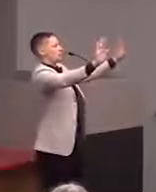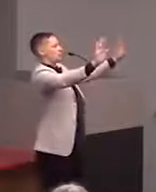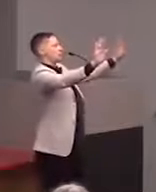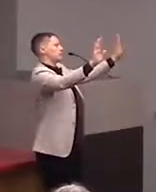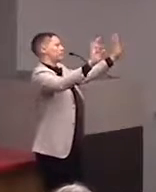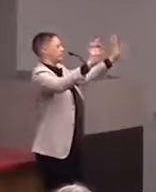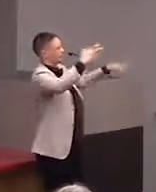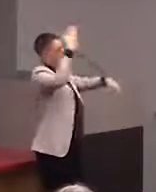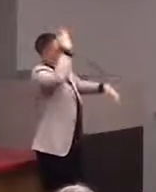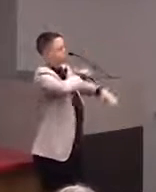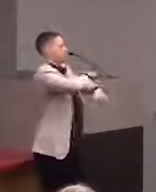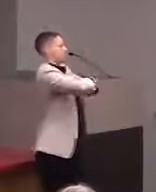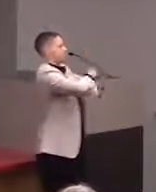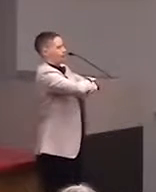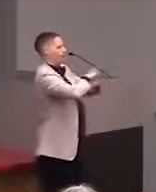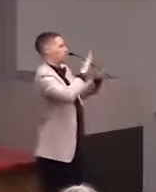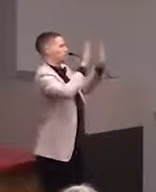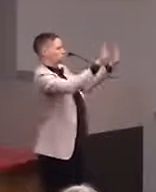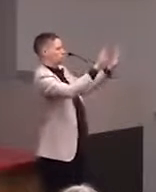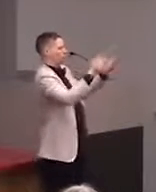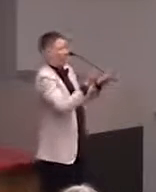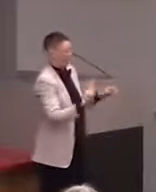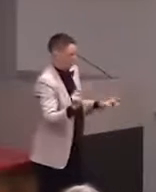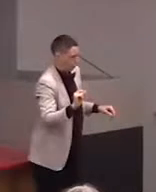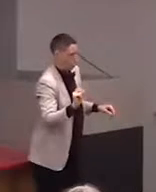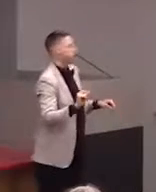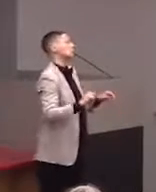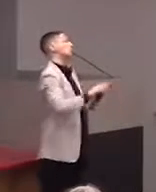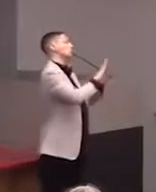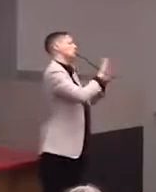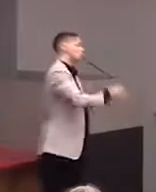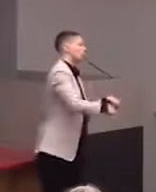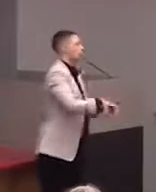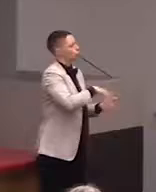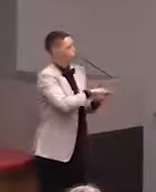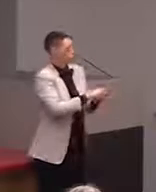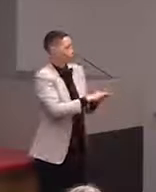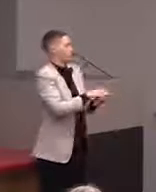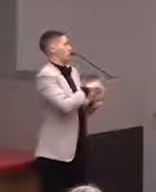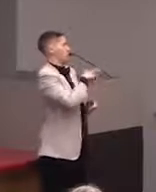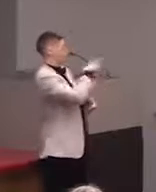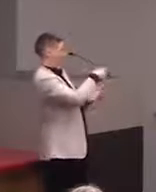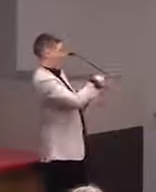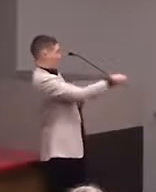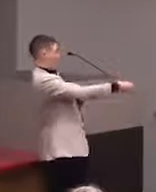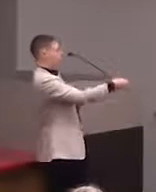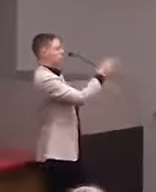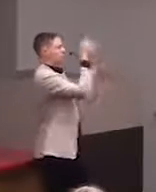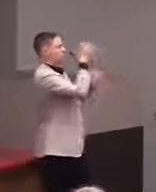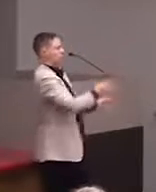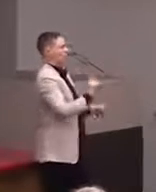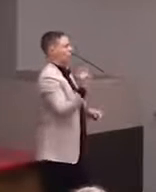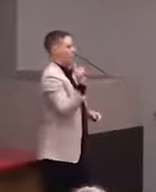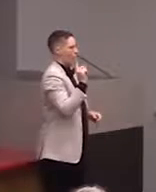in the touch screen, those are mounted. That would be something that would be more in a central place, and it's up to the museum or the school or whoever is buying one of these maps to... This mic is going out.